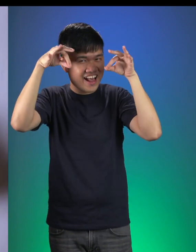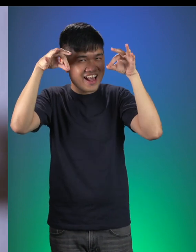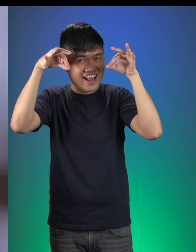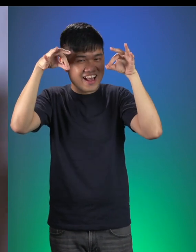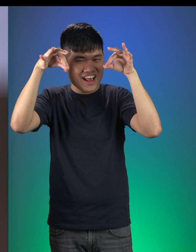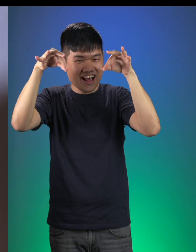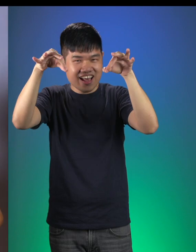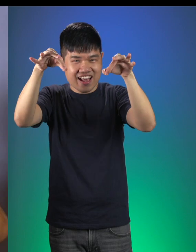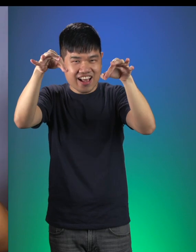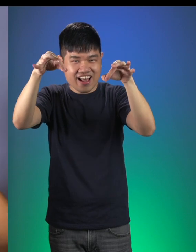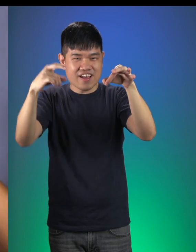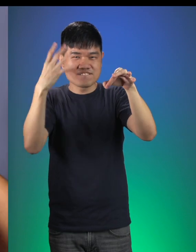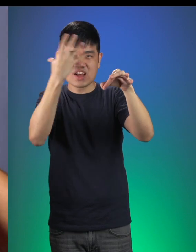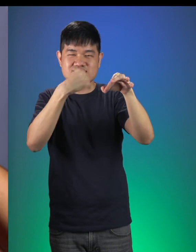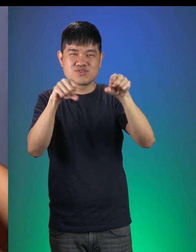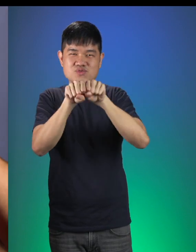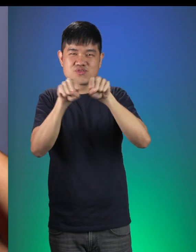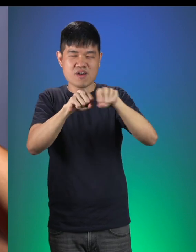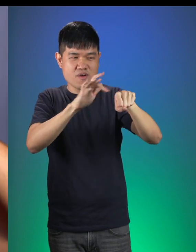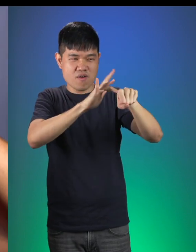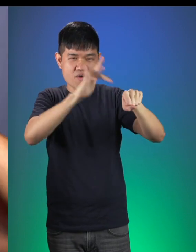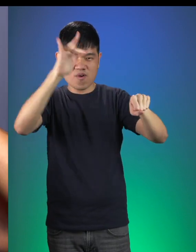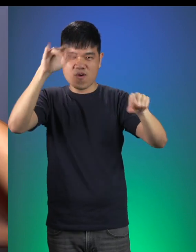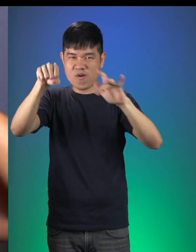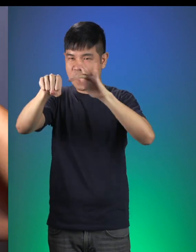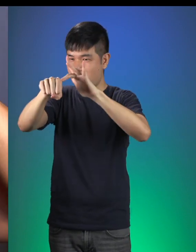The most beautiful, sparkly pair of shoes!